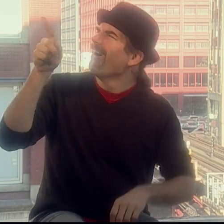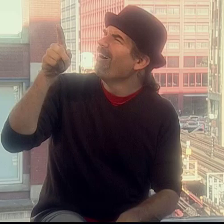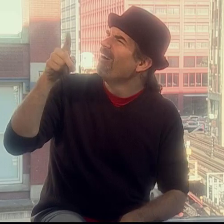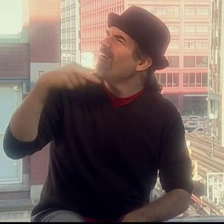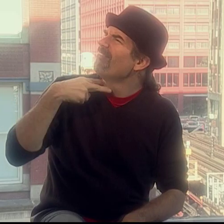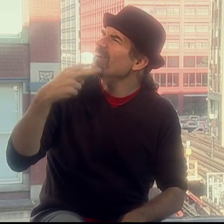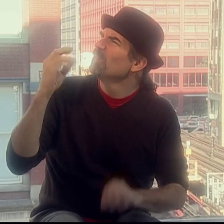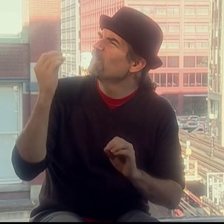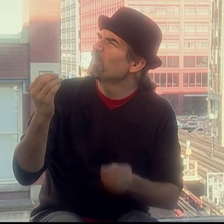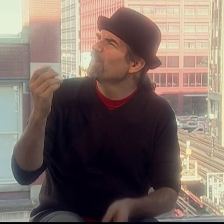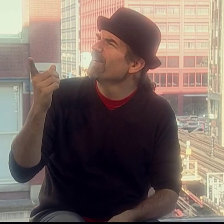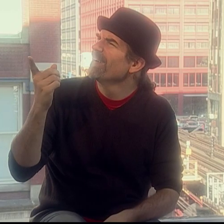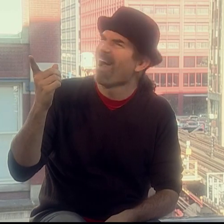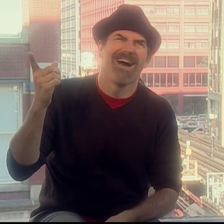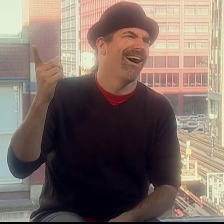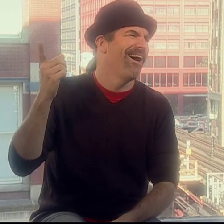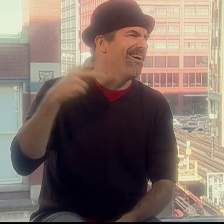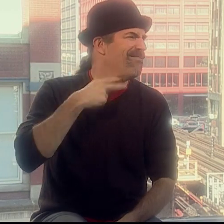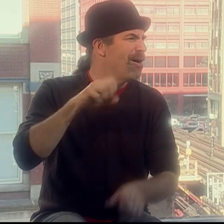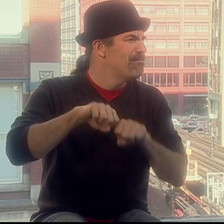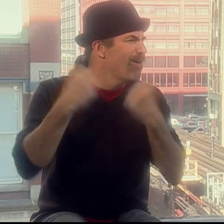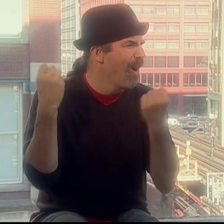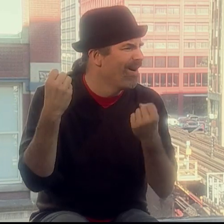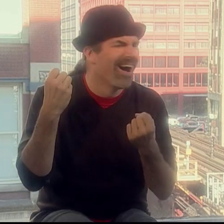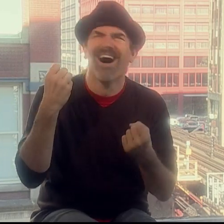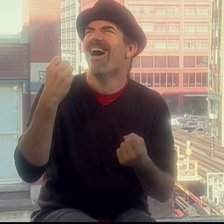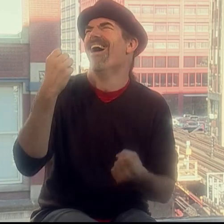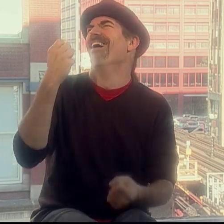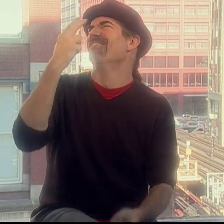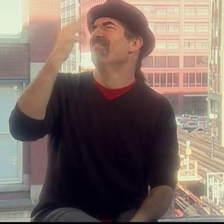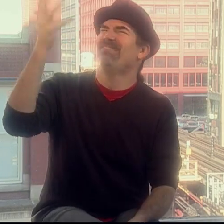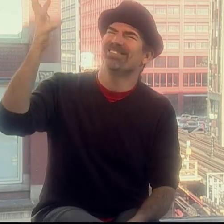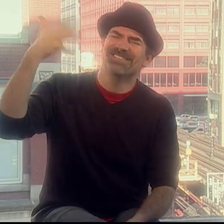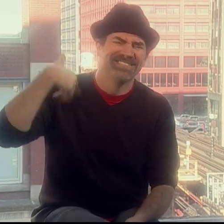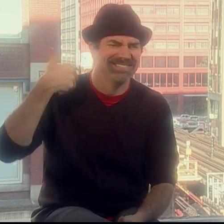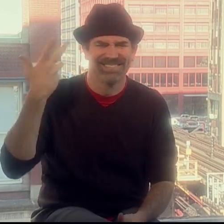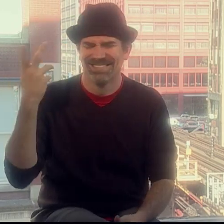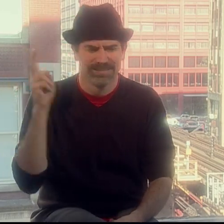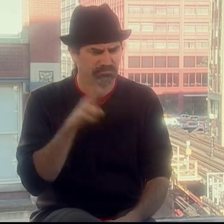Well, he didn't have a voice either. It was so funny, his voice was broken too!